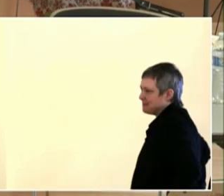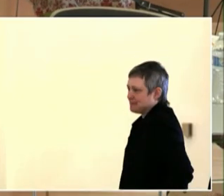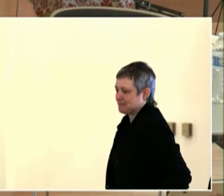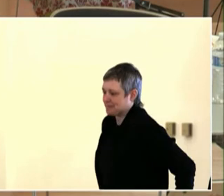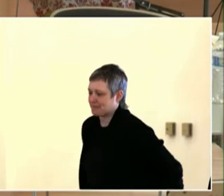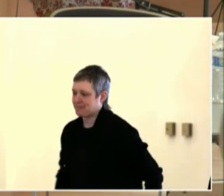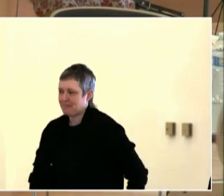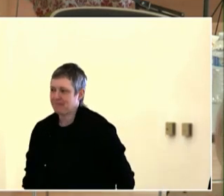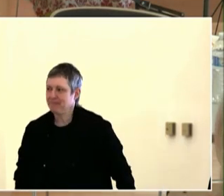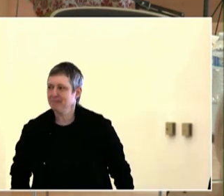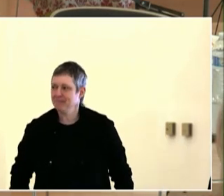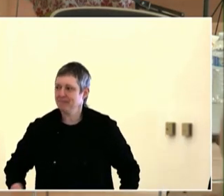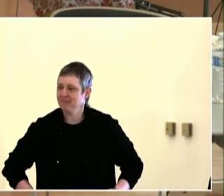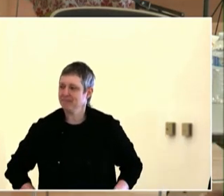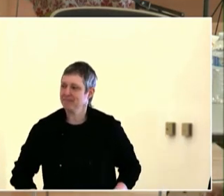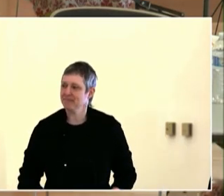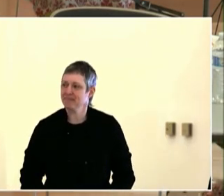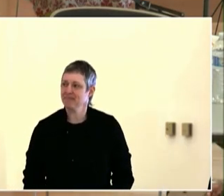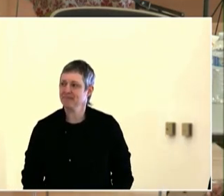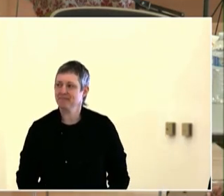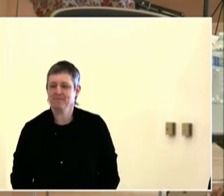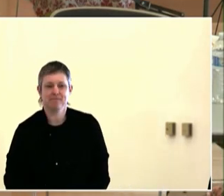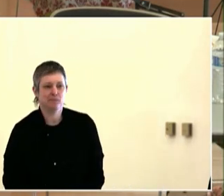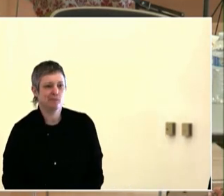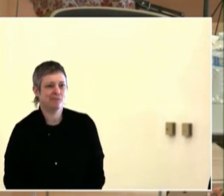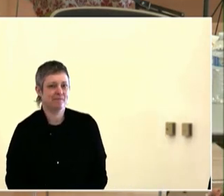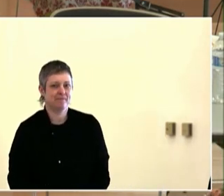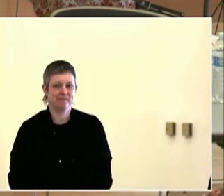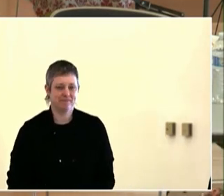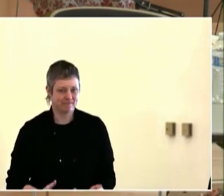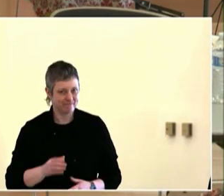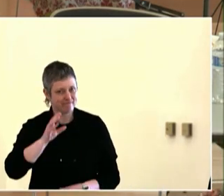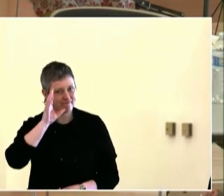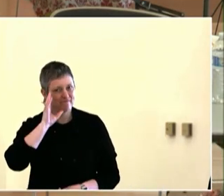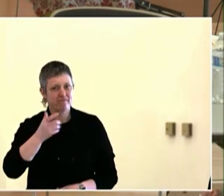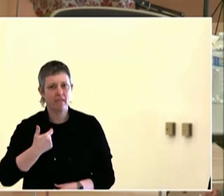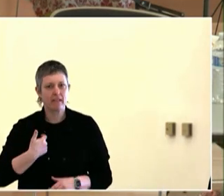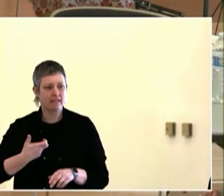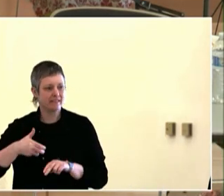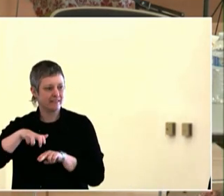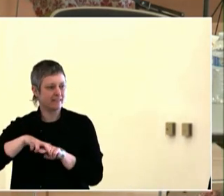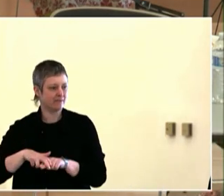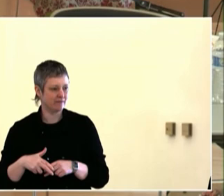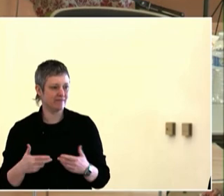members who have capacity and who are able to access that space. So in this instance, accessing